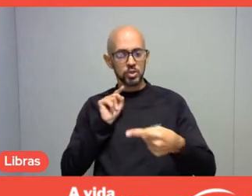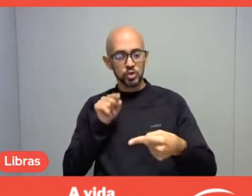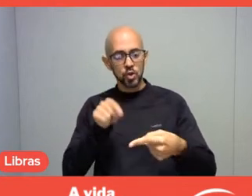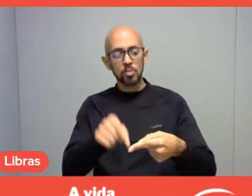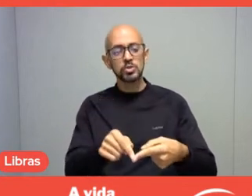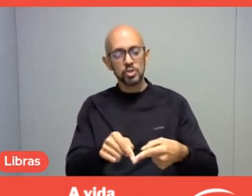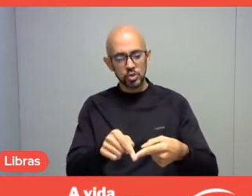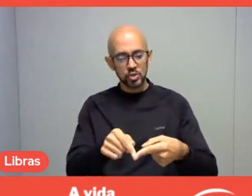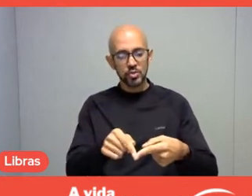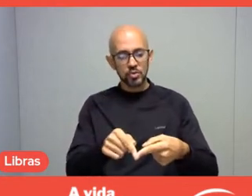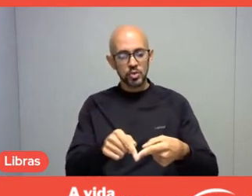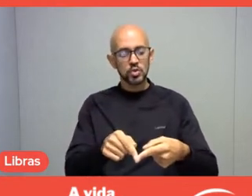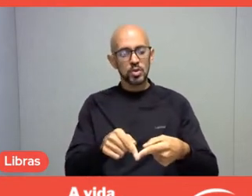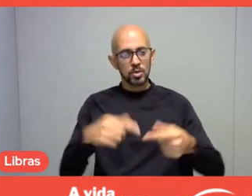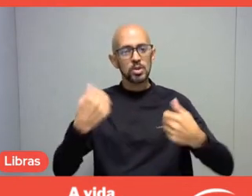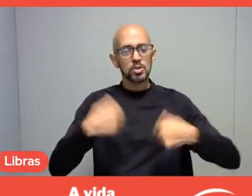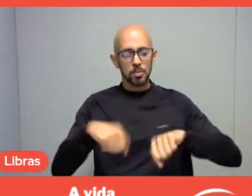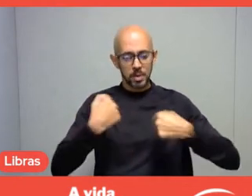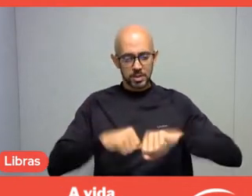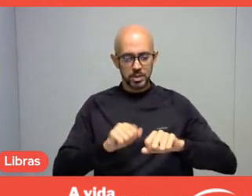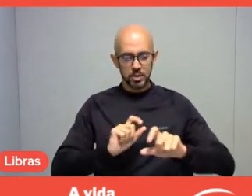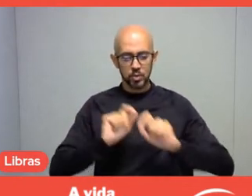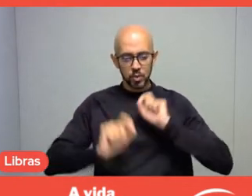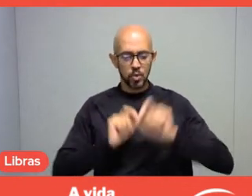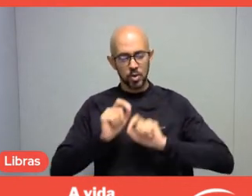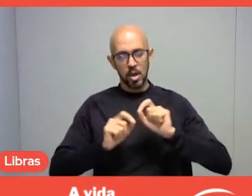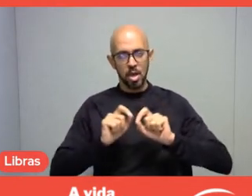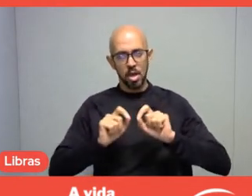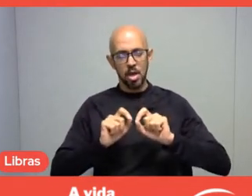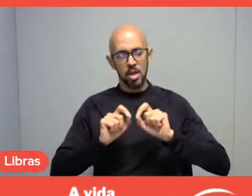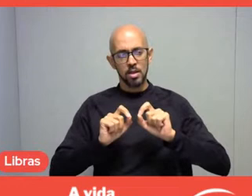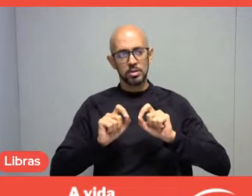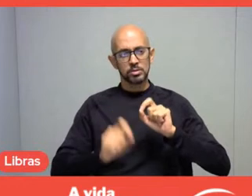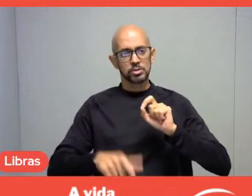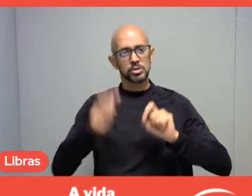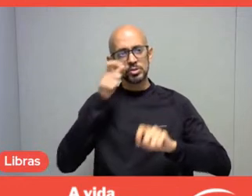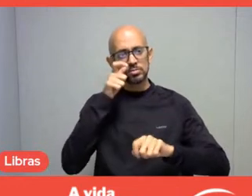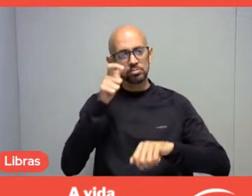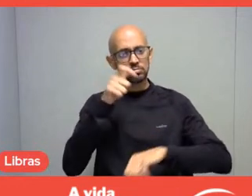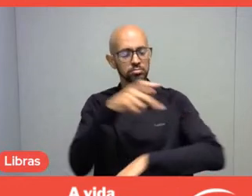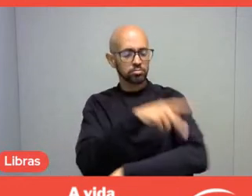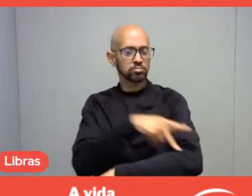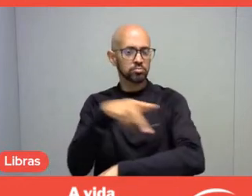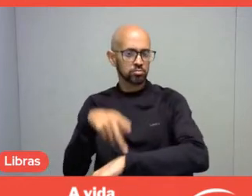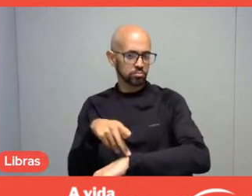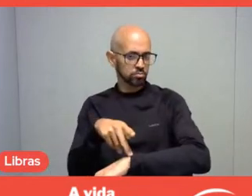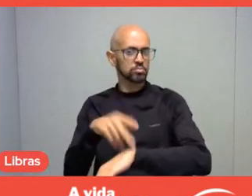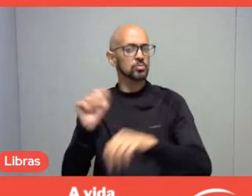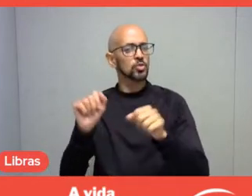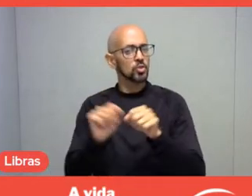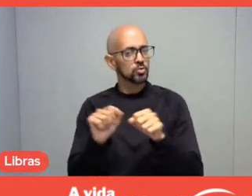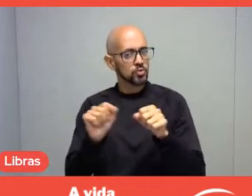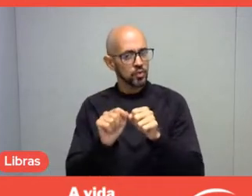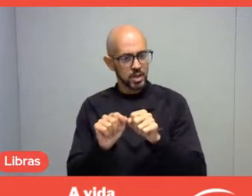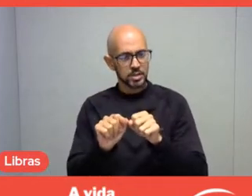we need pedagogical intentions that lead us to them.